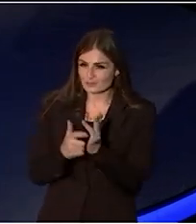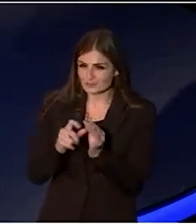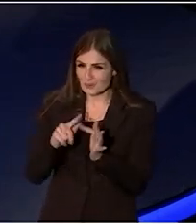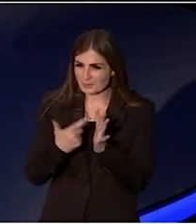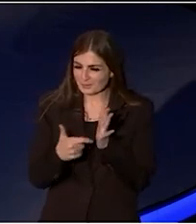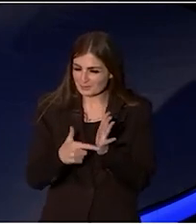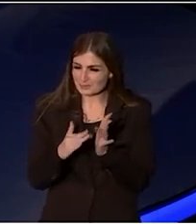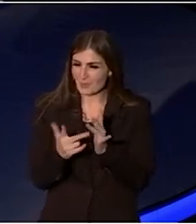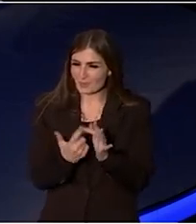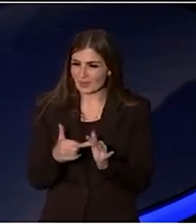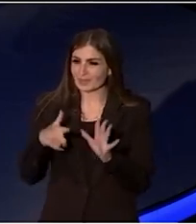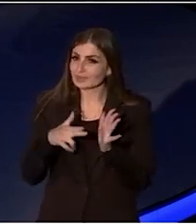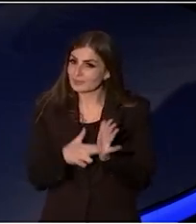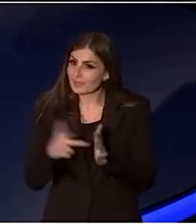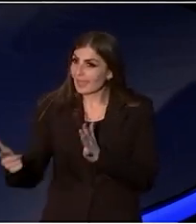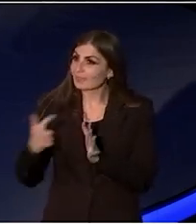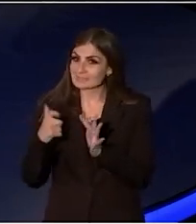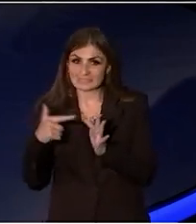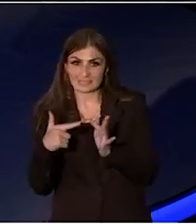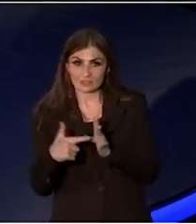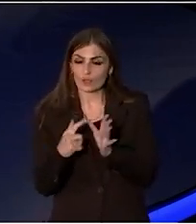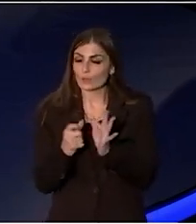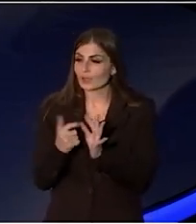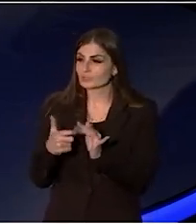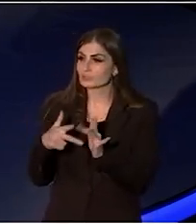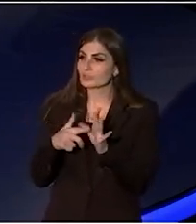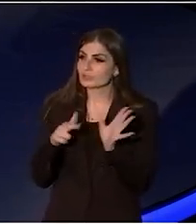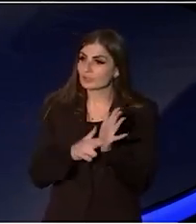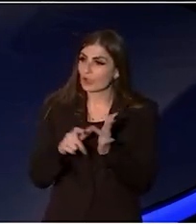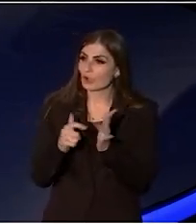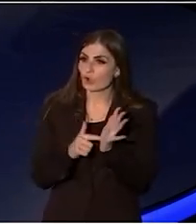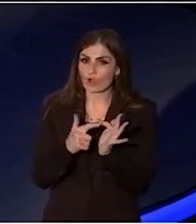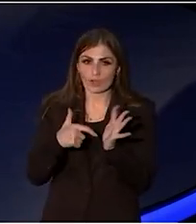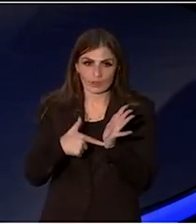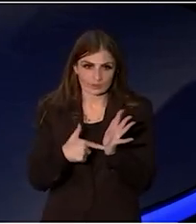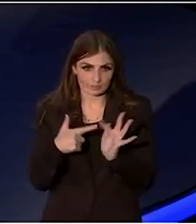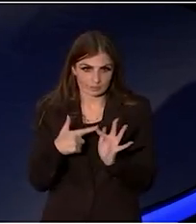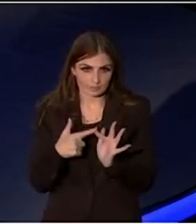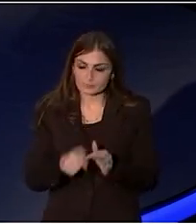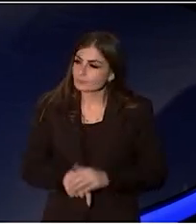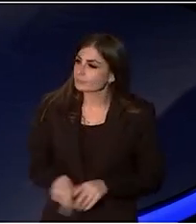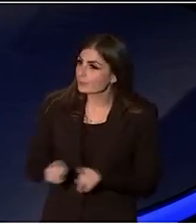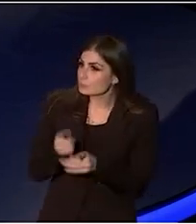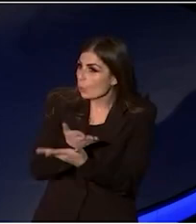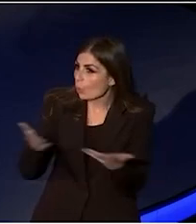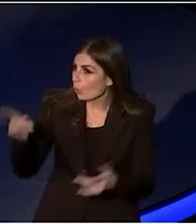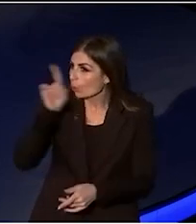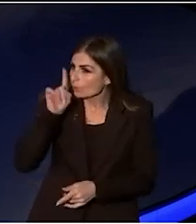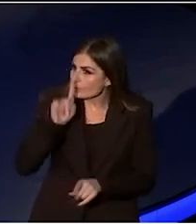and the CEO, Adrian Collette. But also for all the people who play the different roles